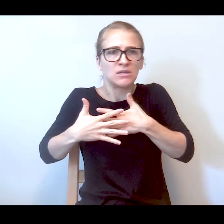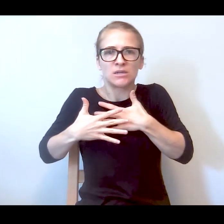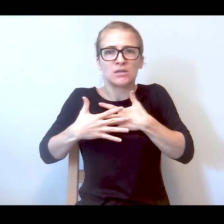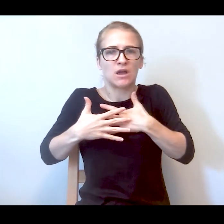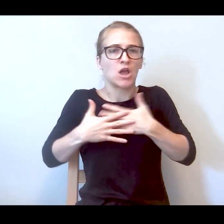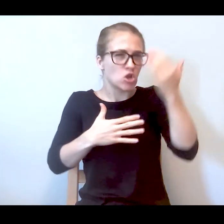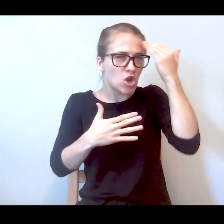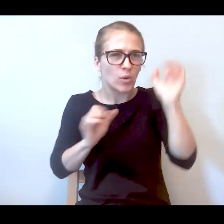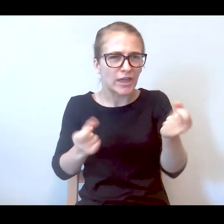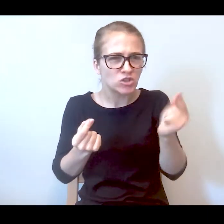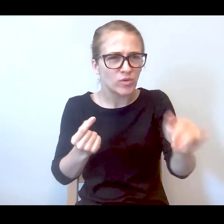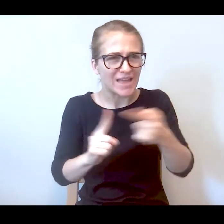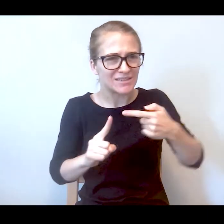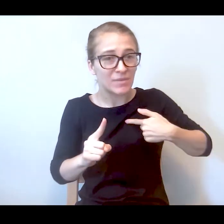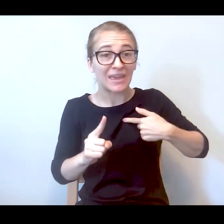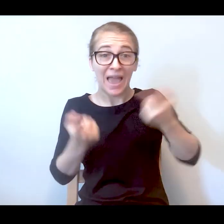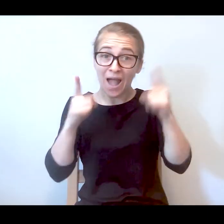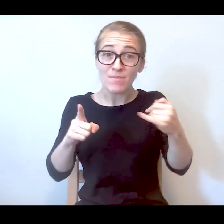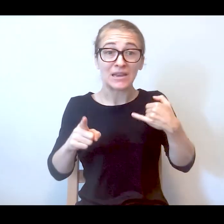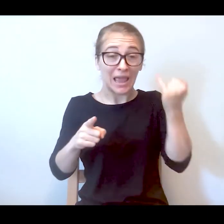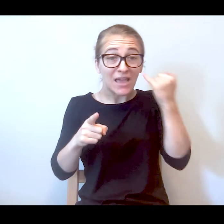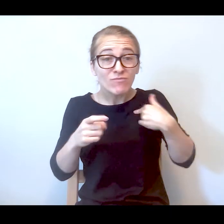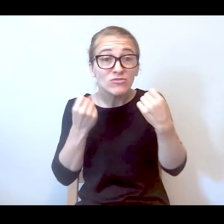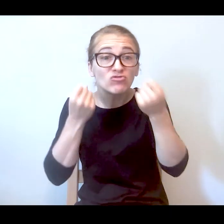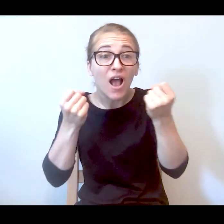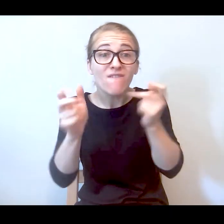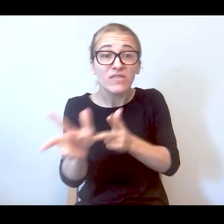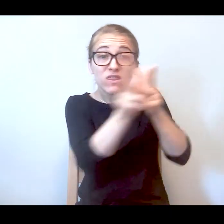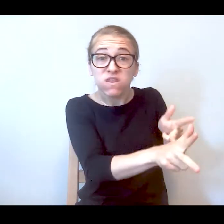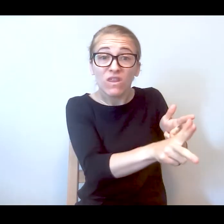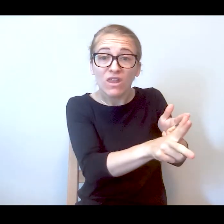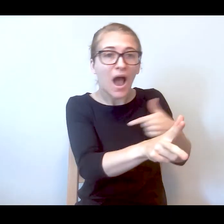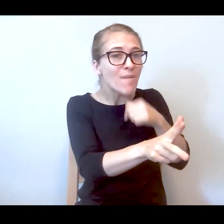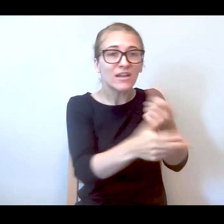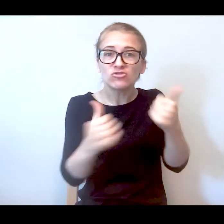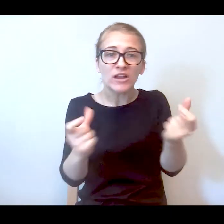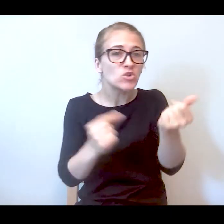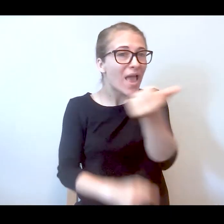they pull me over, I'm not even trying to do anything wrong, but if they pull me over, I feel it